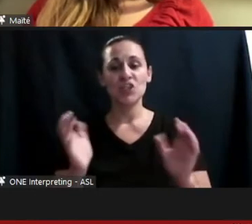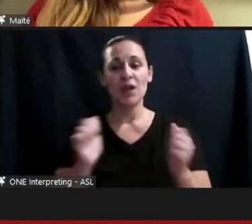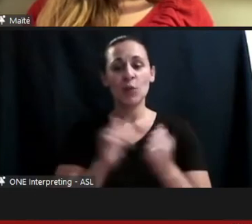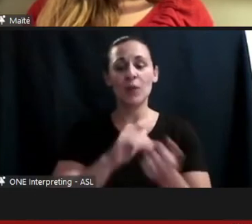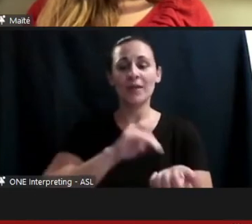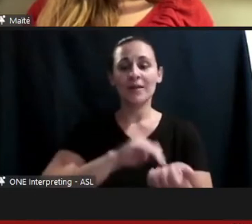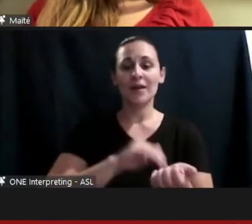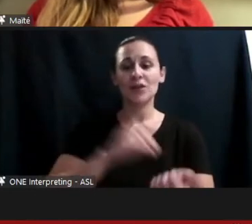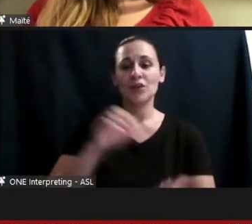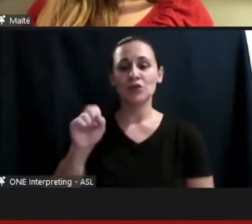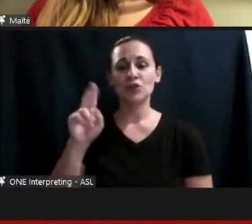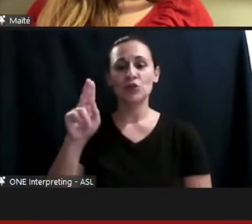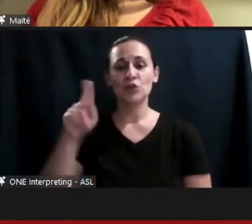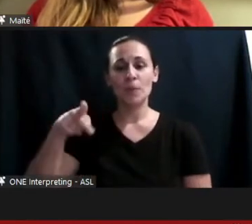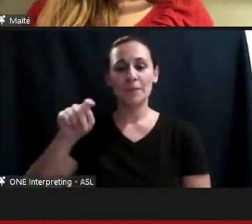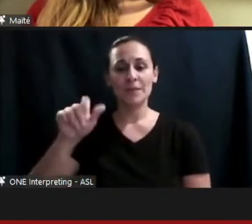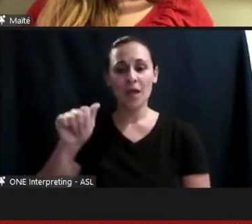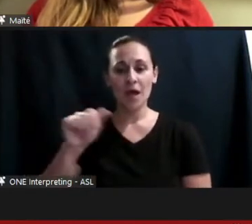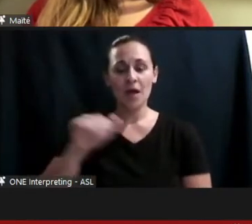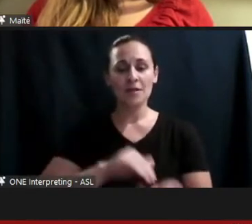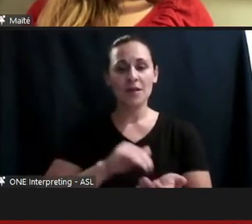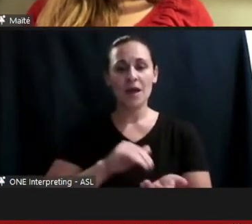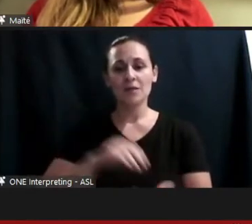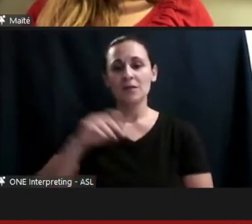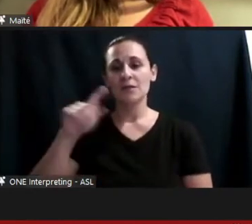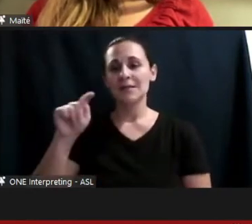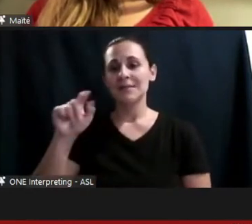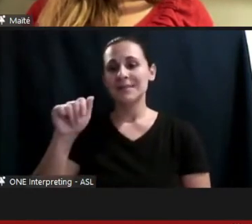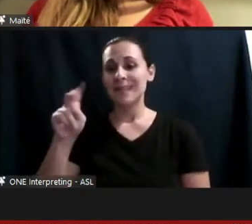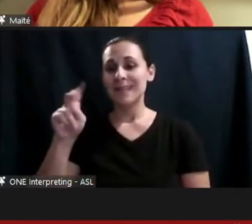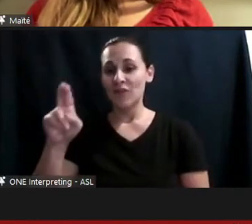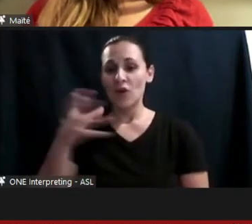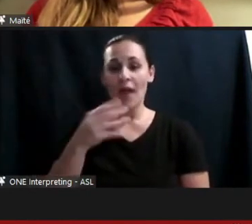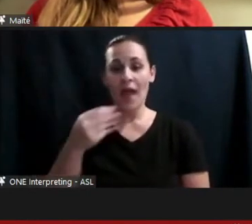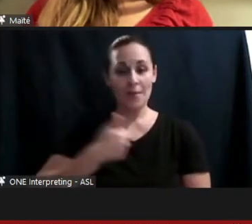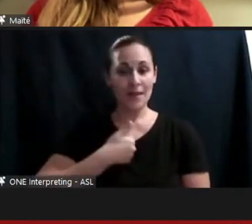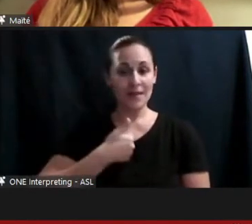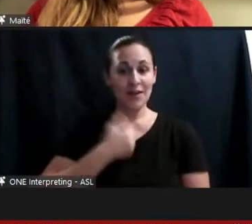Holly Tabor and myself -- if you are not sick of me yet you can tune in.